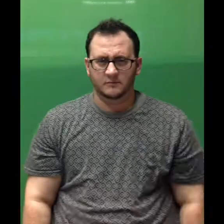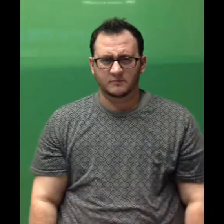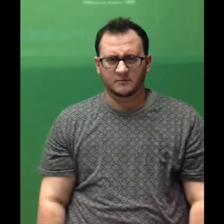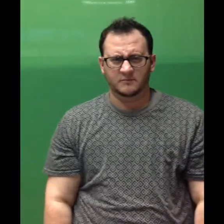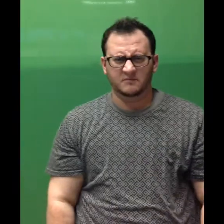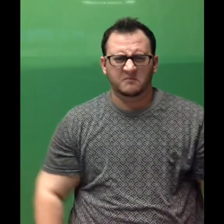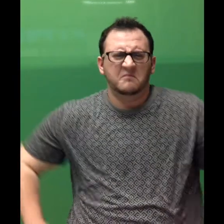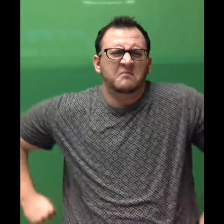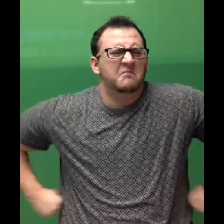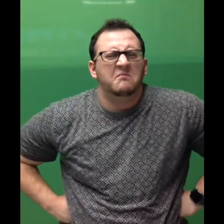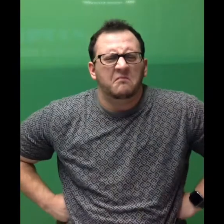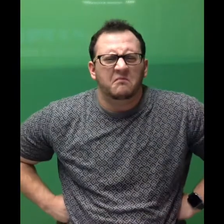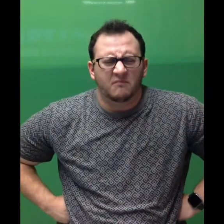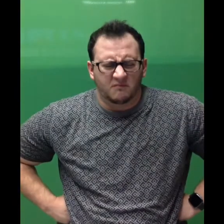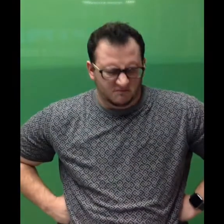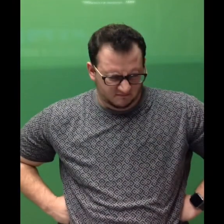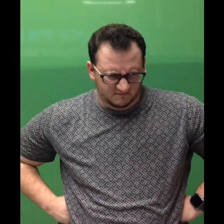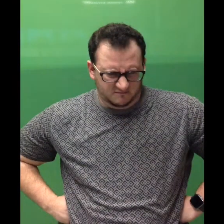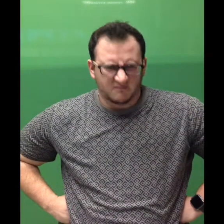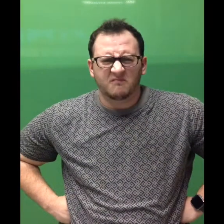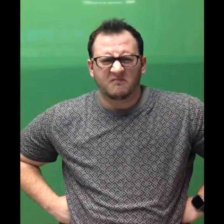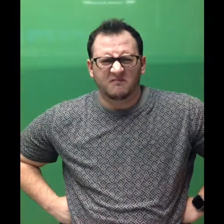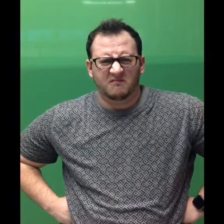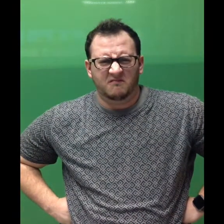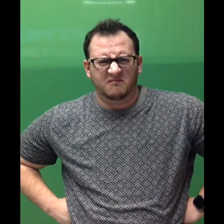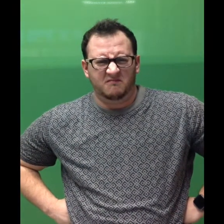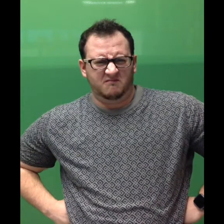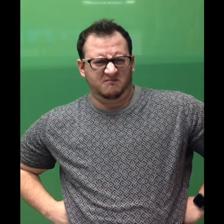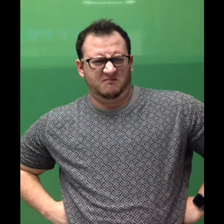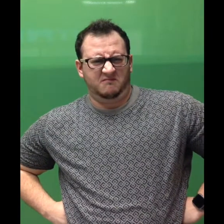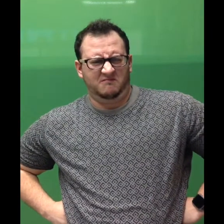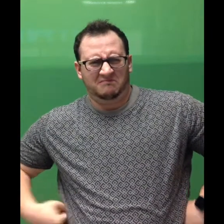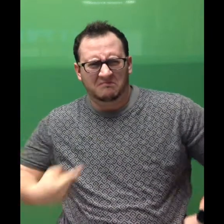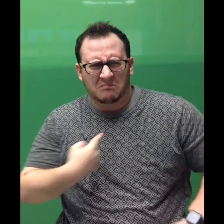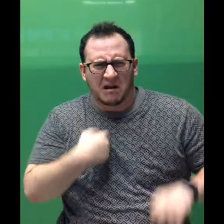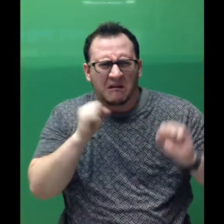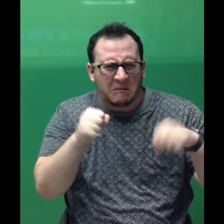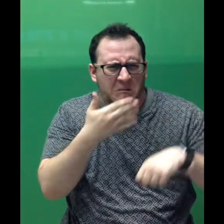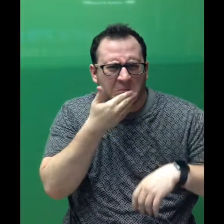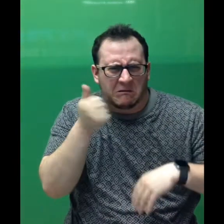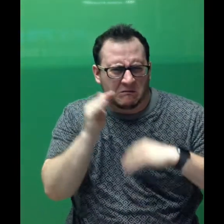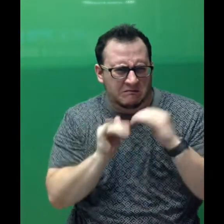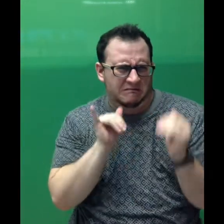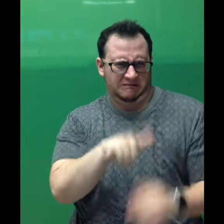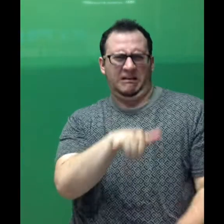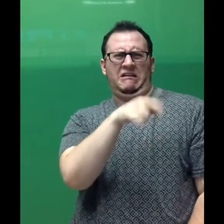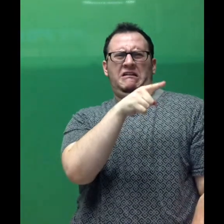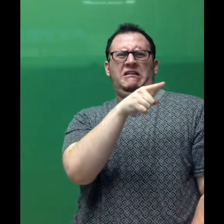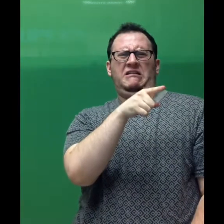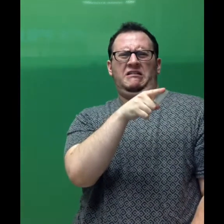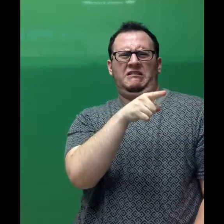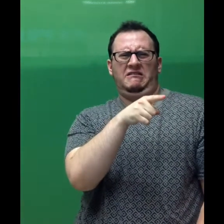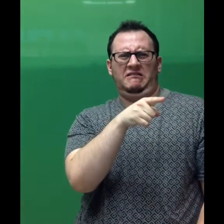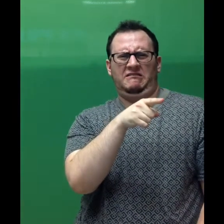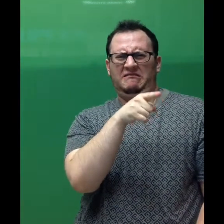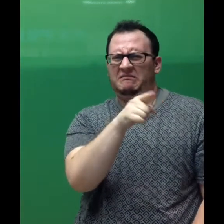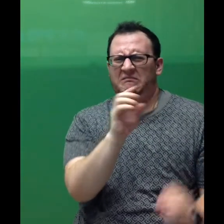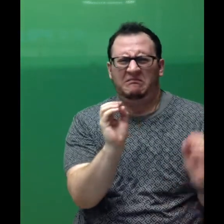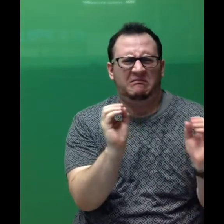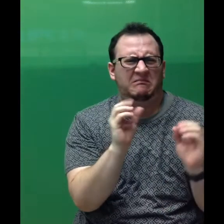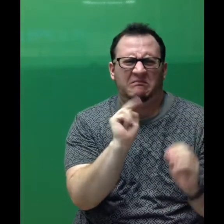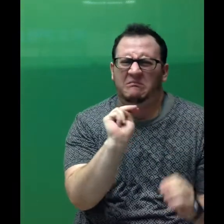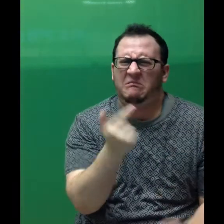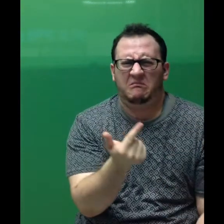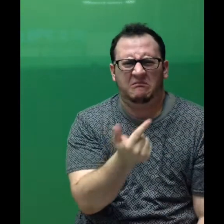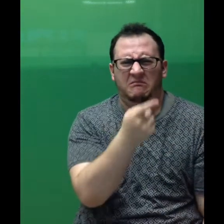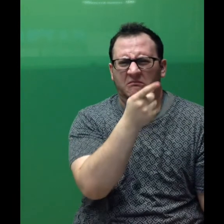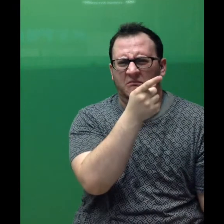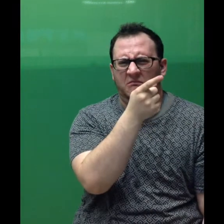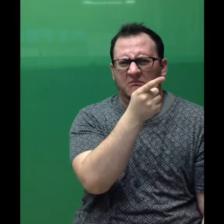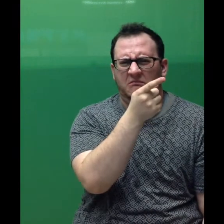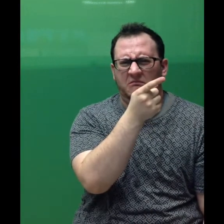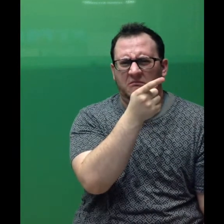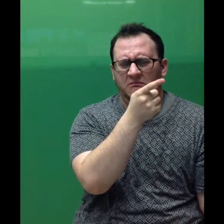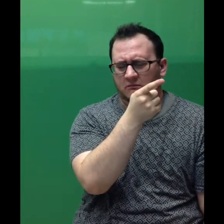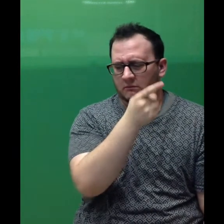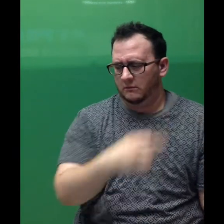"Hmmph! I can make a better dot than THAT!"